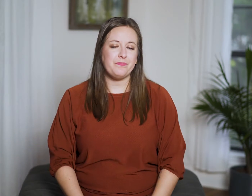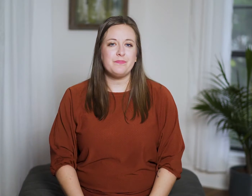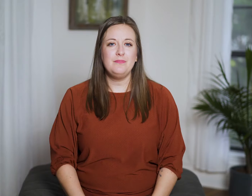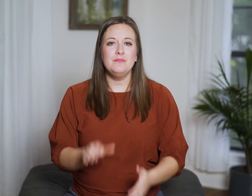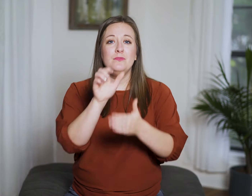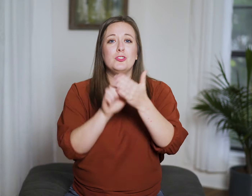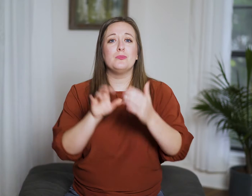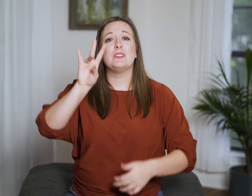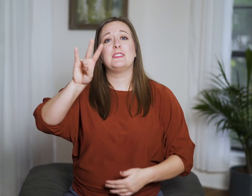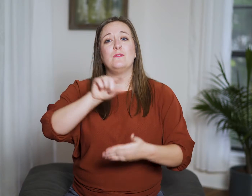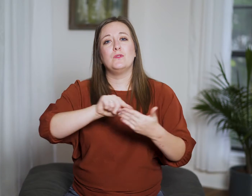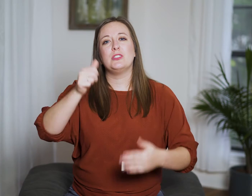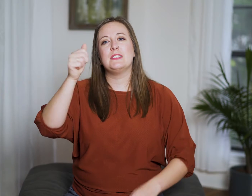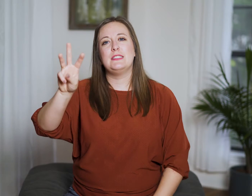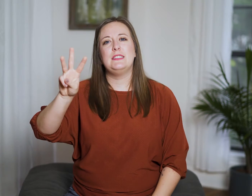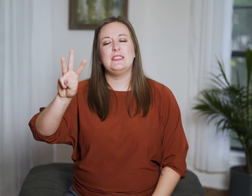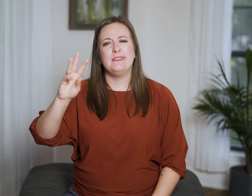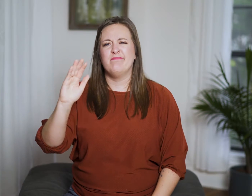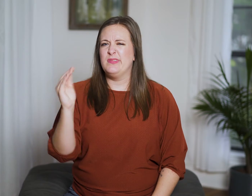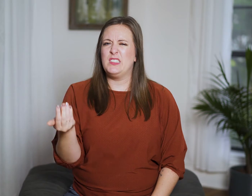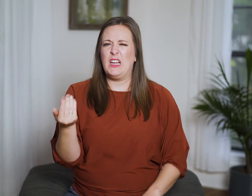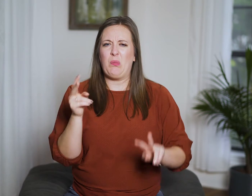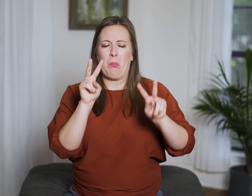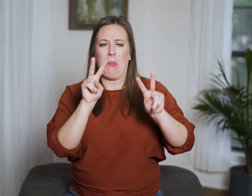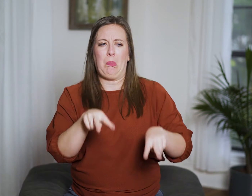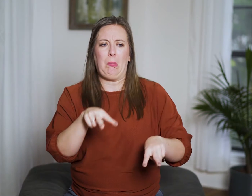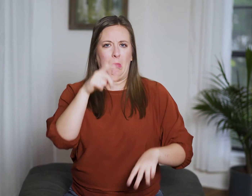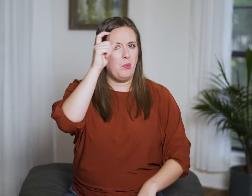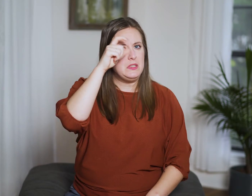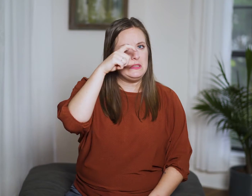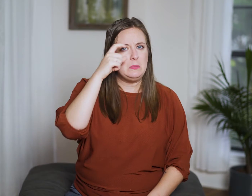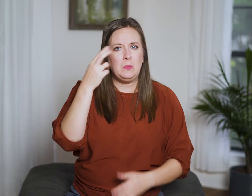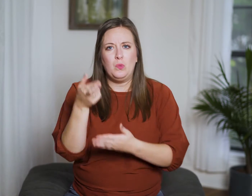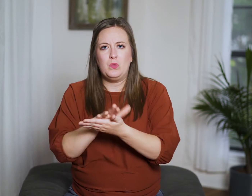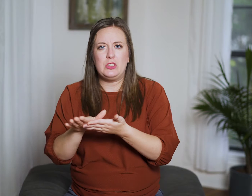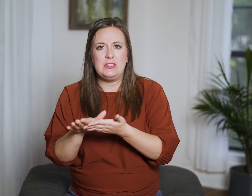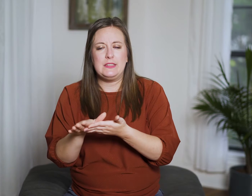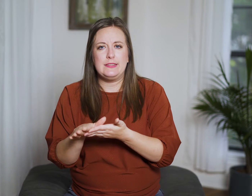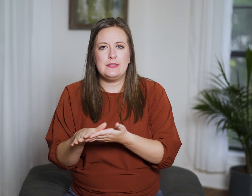In 7:16, he seems to frown on wisdom and righteousness: